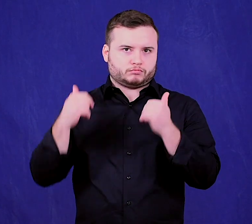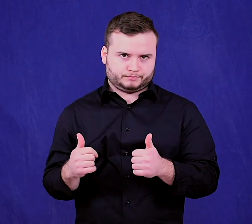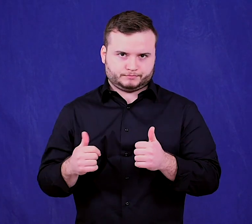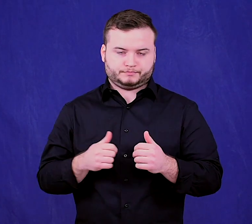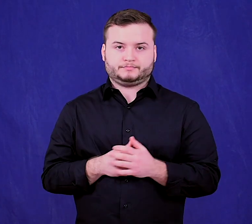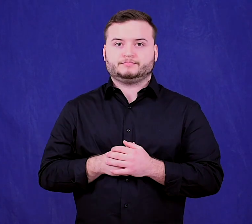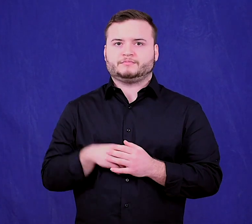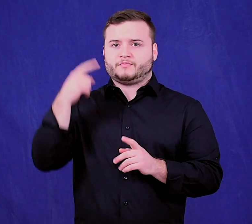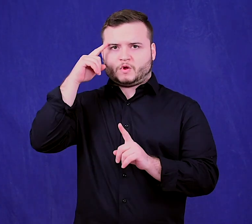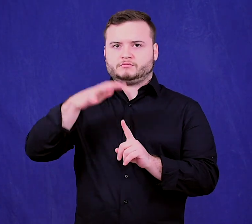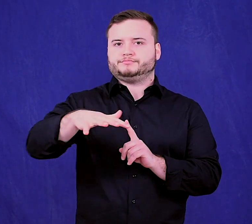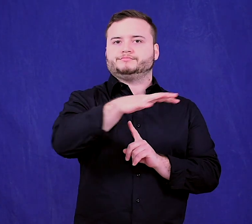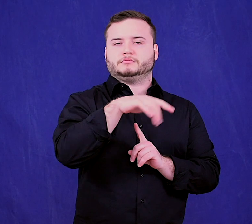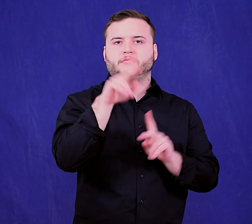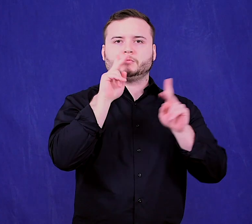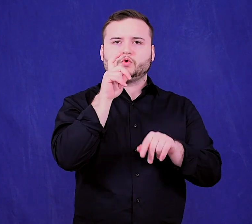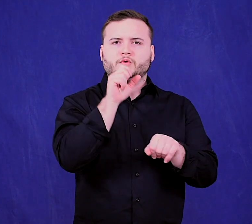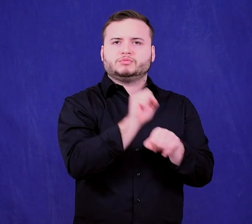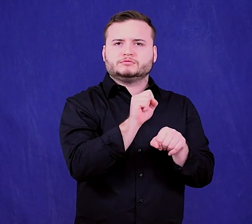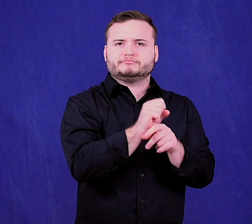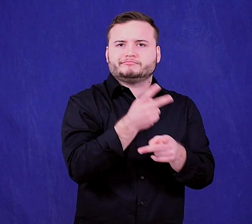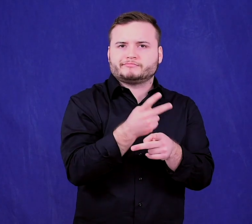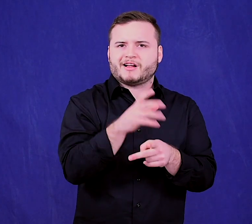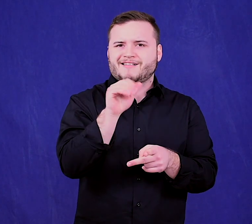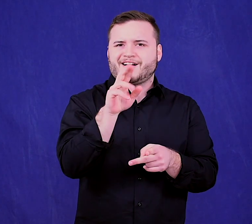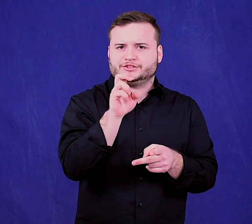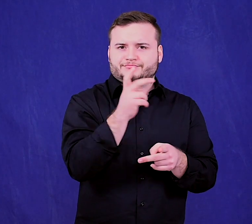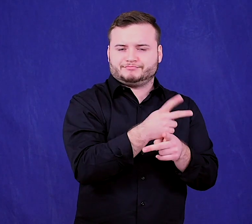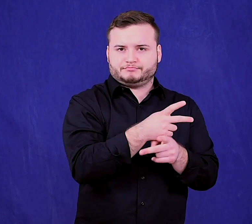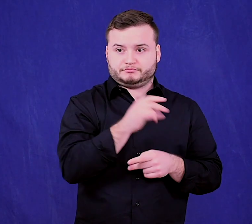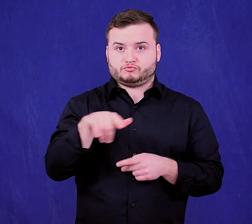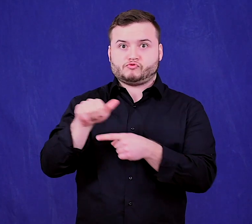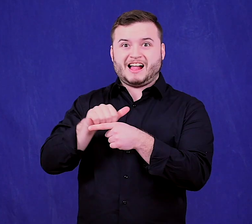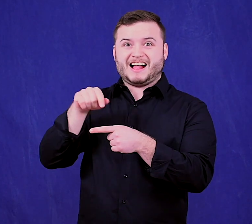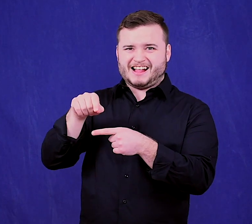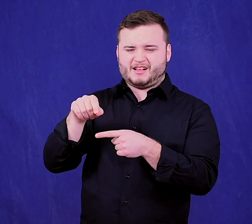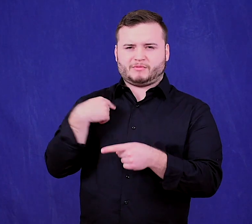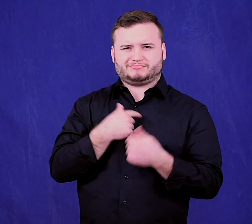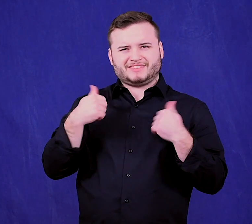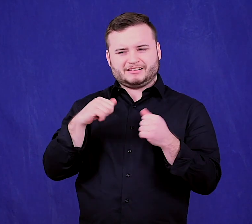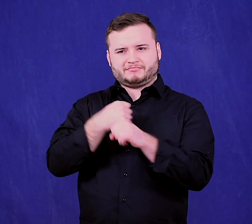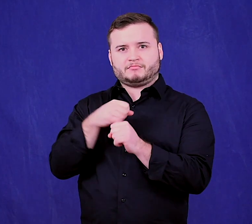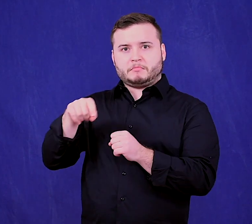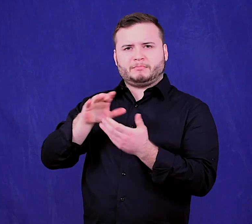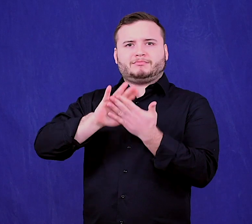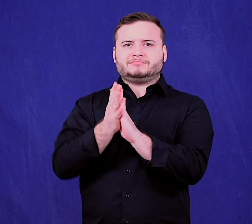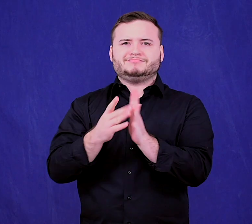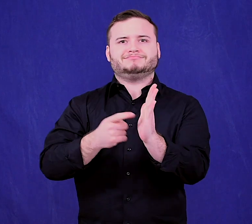care-providers to become mandatory.